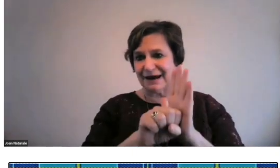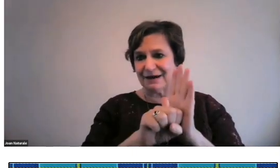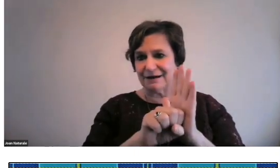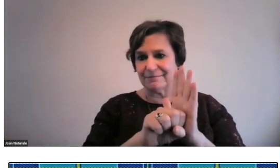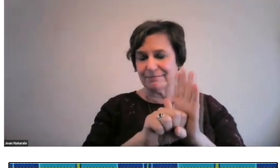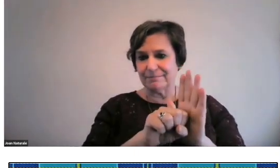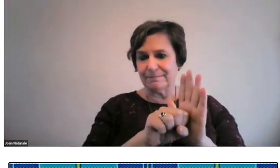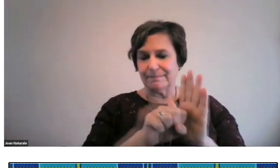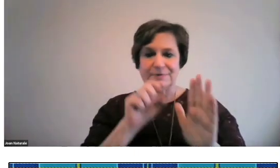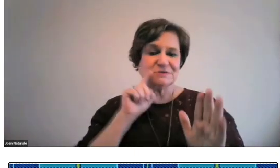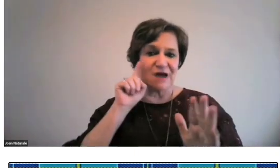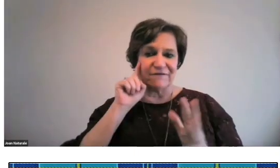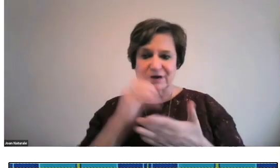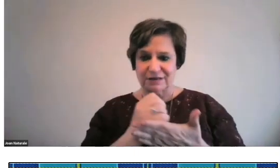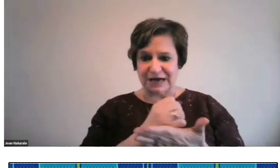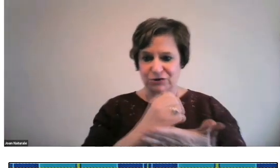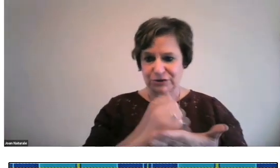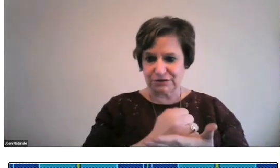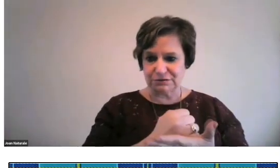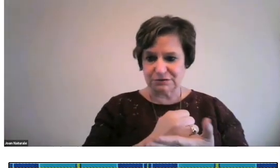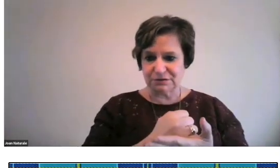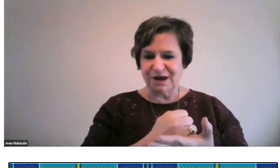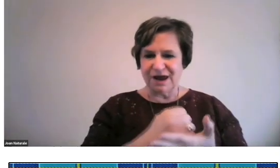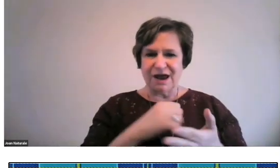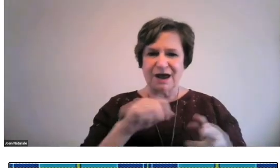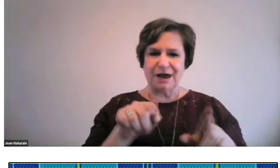local, and state deaf collections.